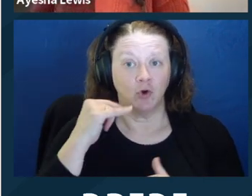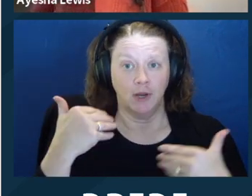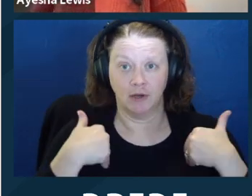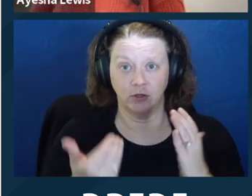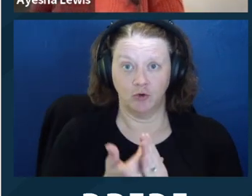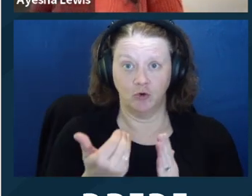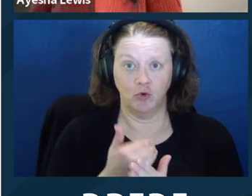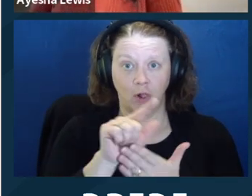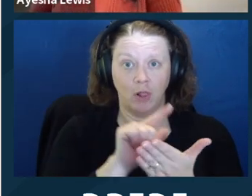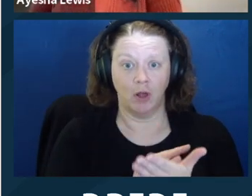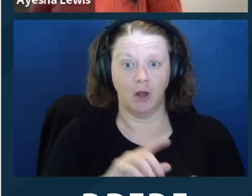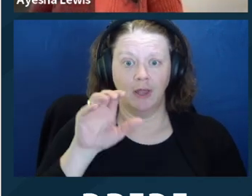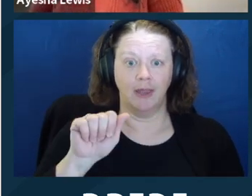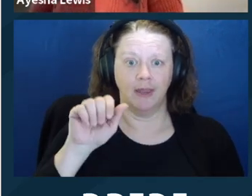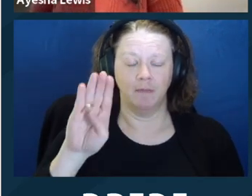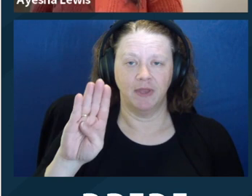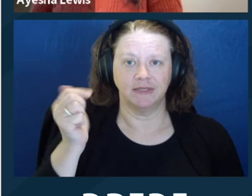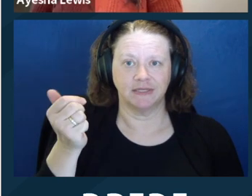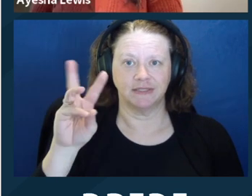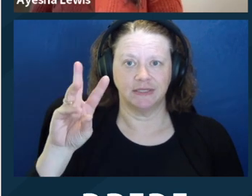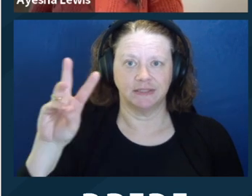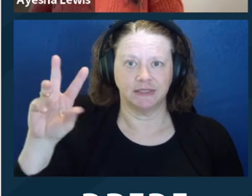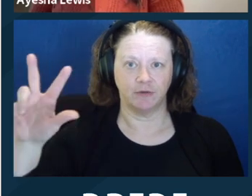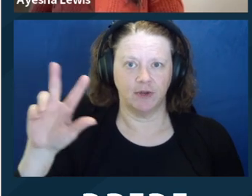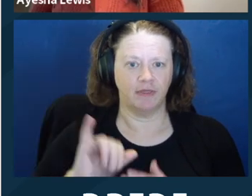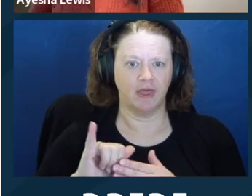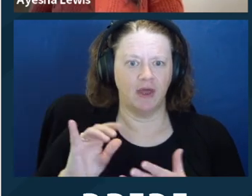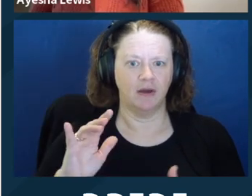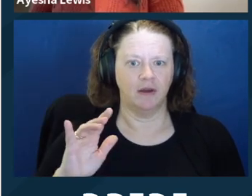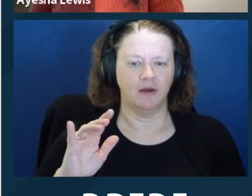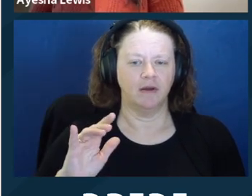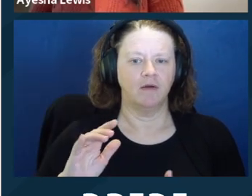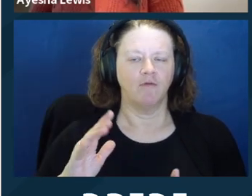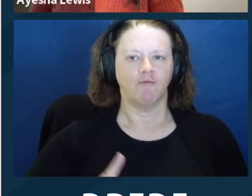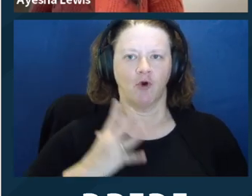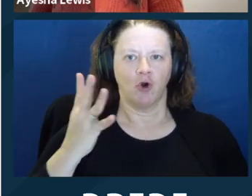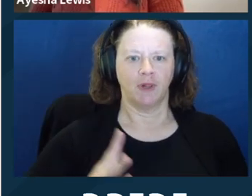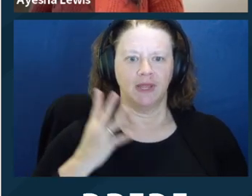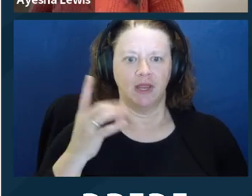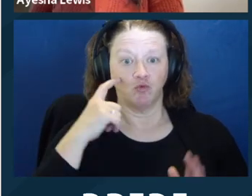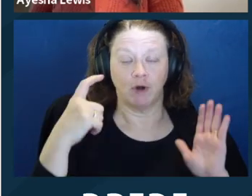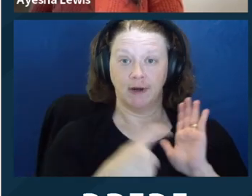formally recognizes supported decisionmaking. Supported decisionmaking can be a reasonable